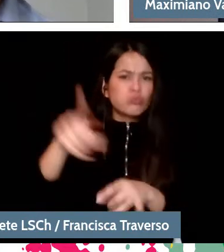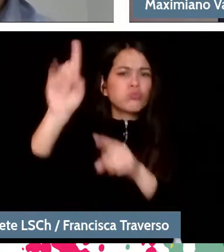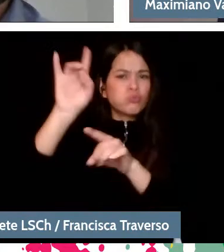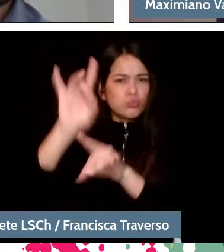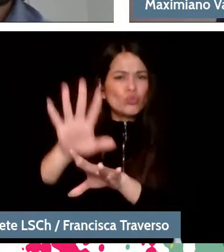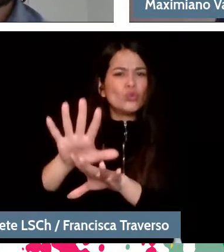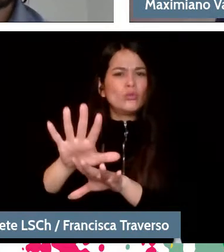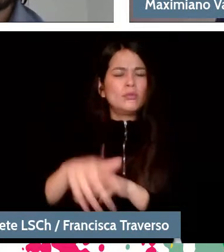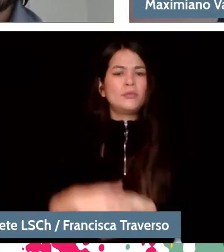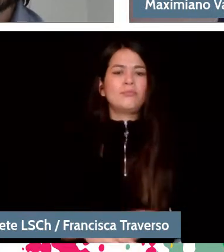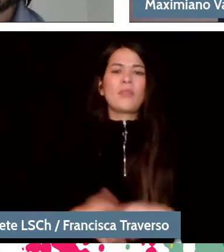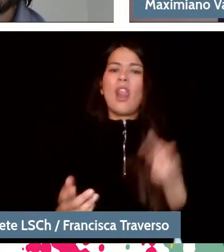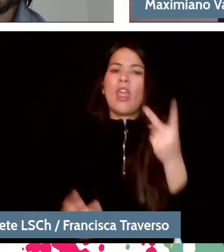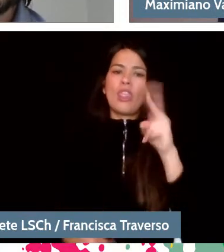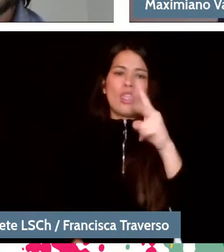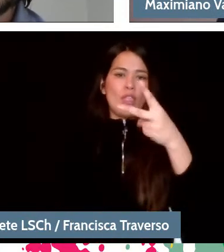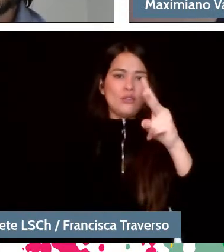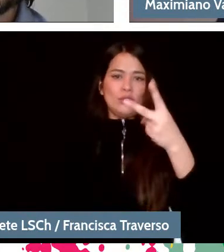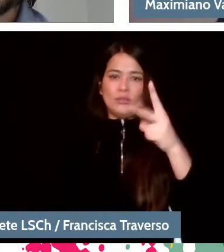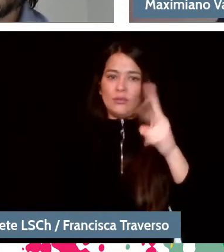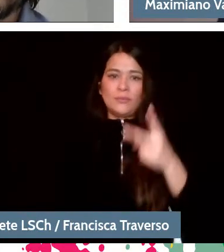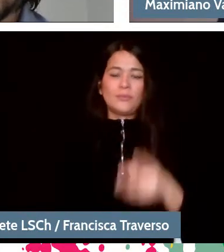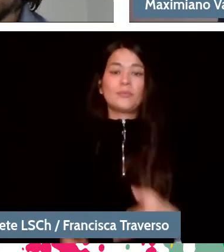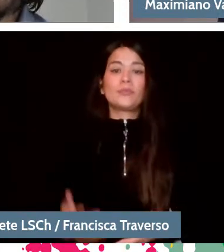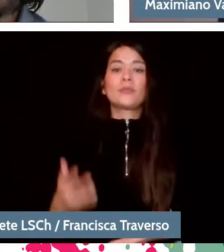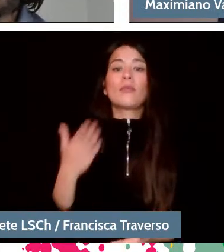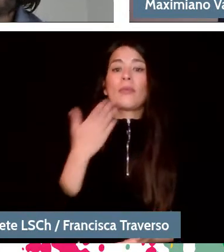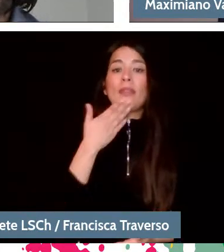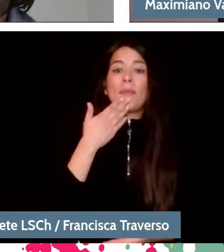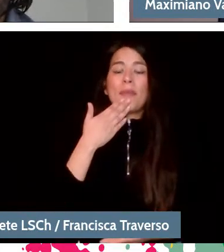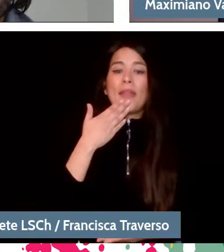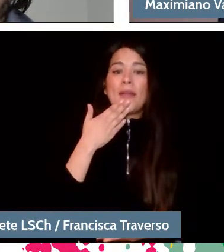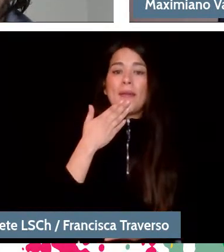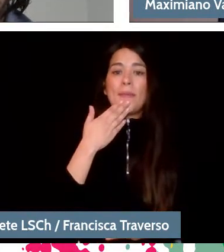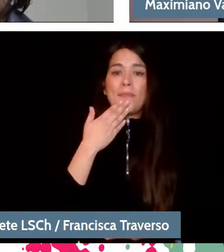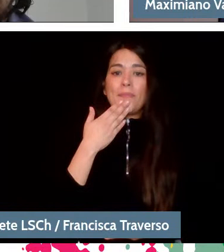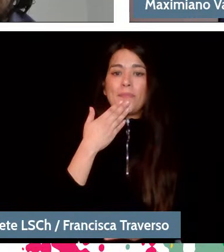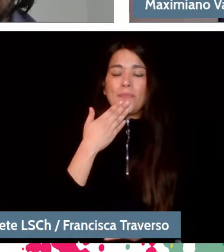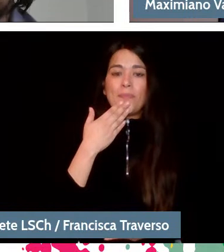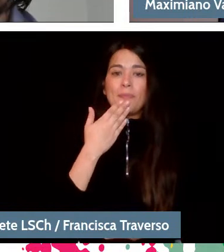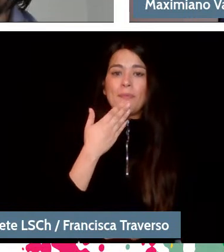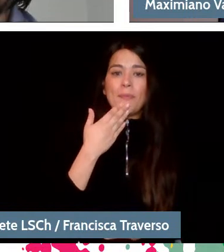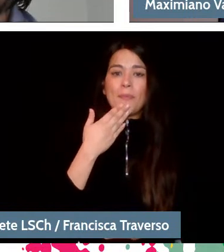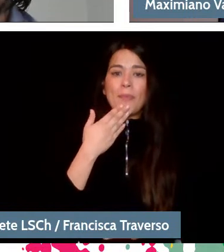There is, of course, the manufacture of instruments that has been standardized